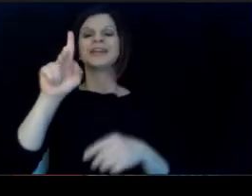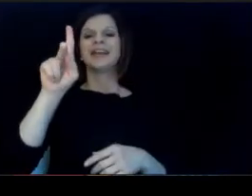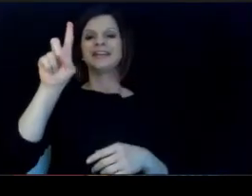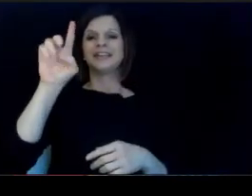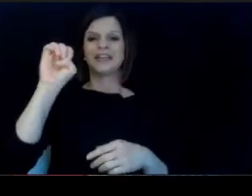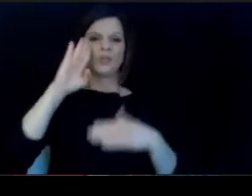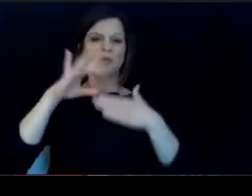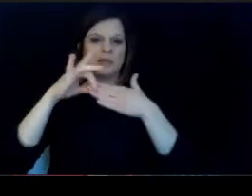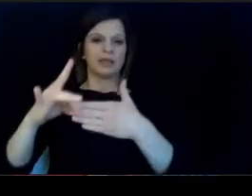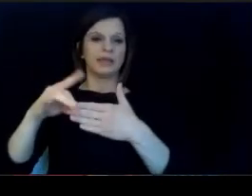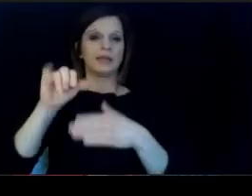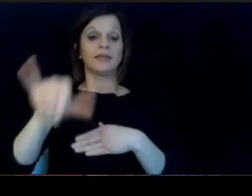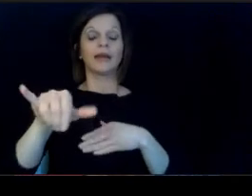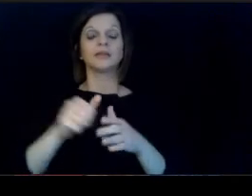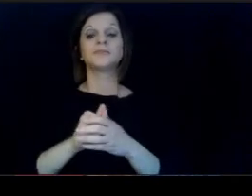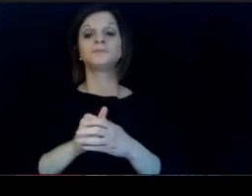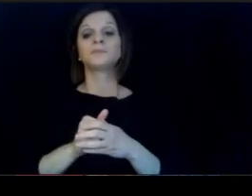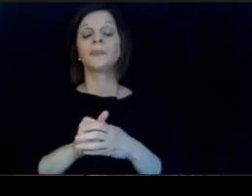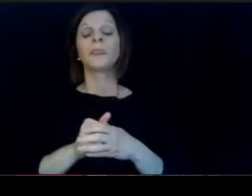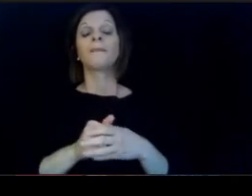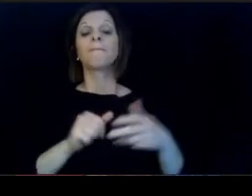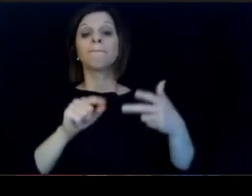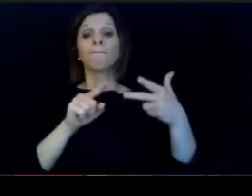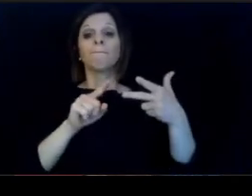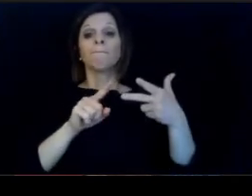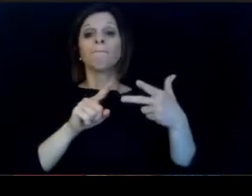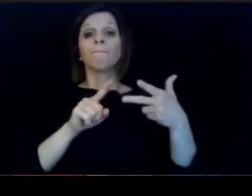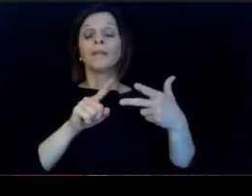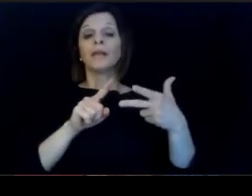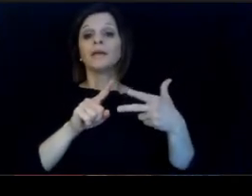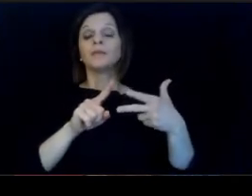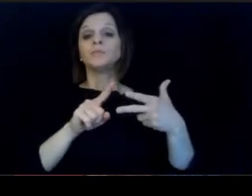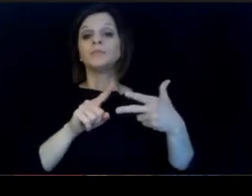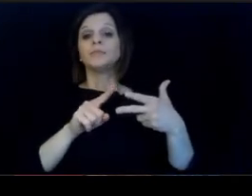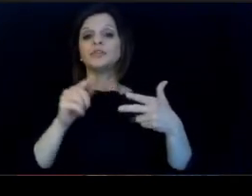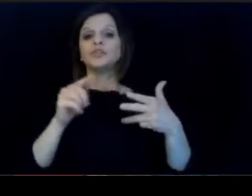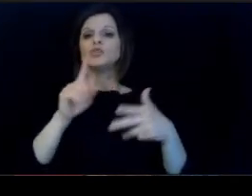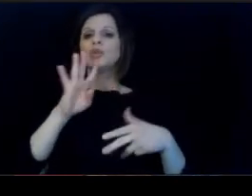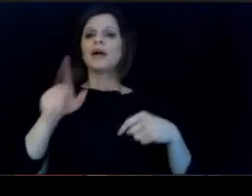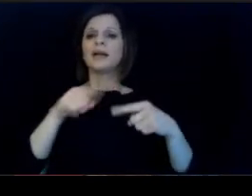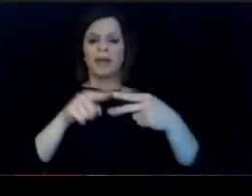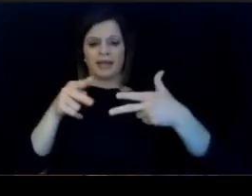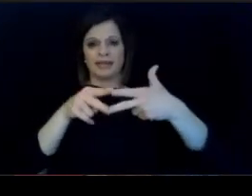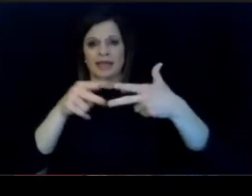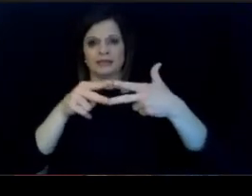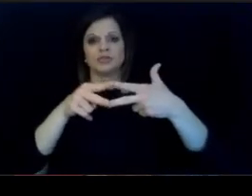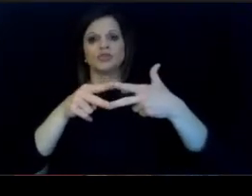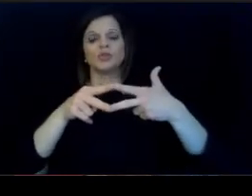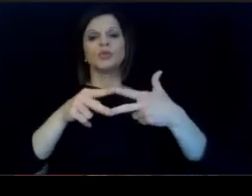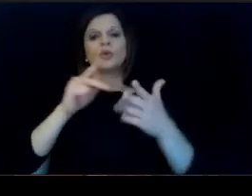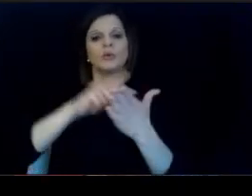to talk about the next two initiatives of the Kentucky. Academy for Equity in Teaching. I'll turn it over to.